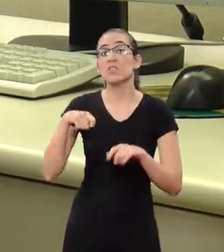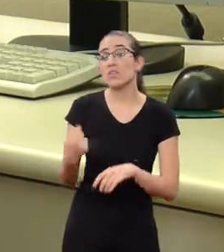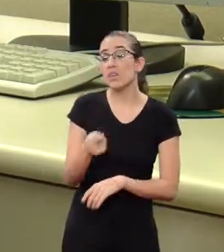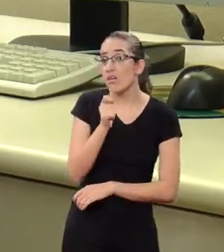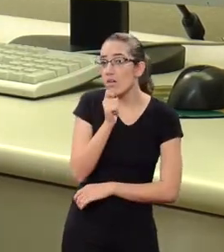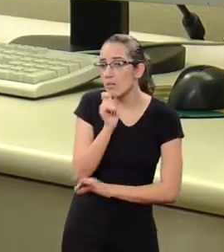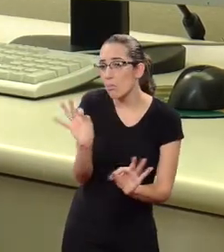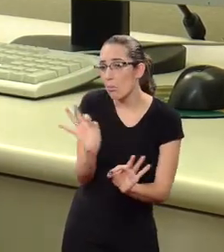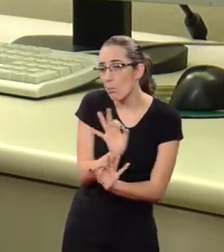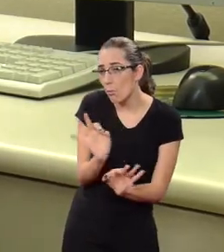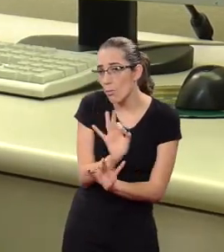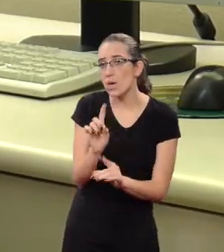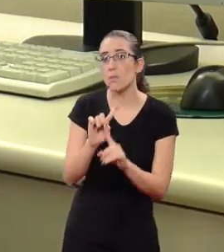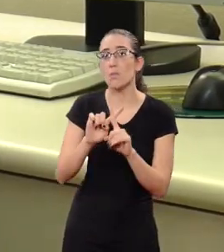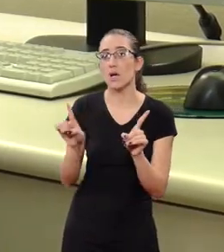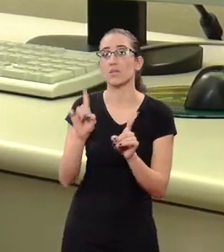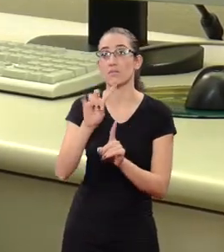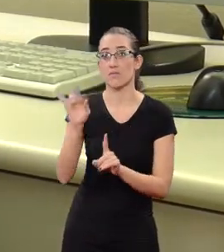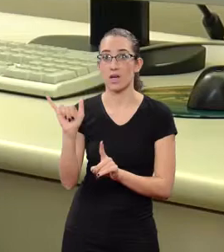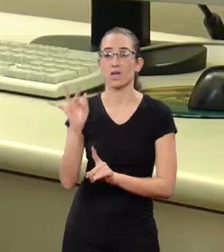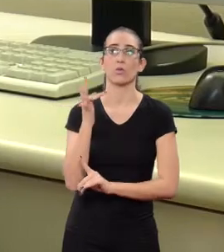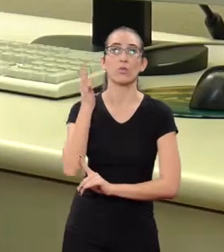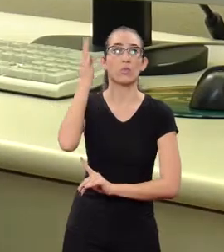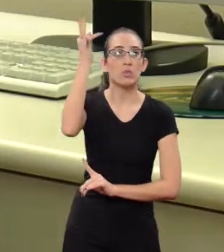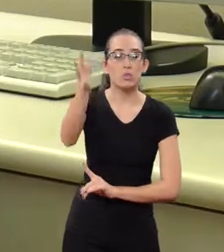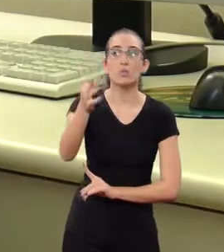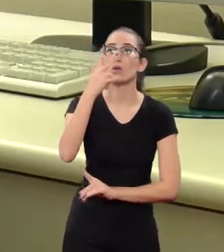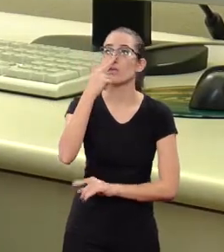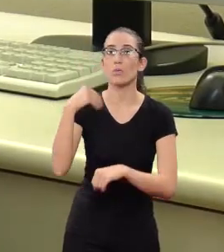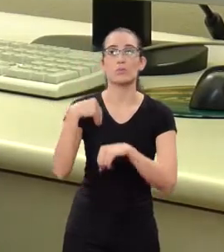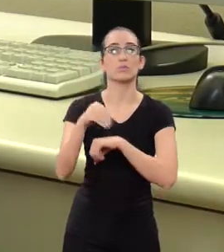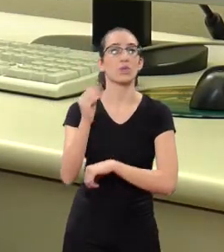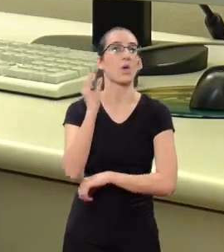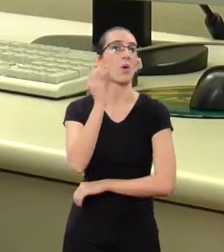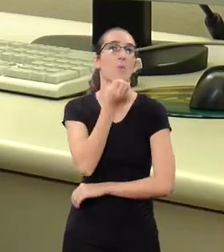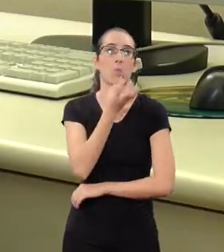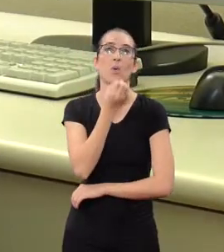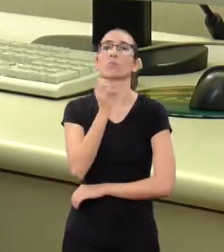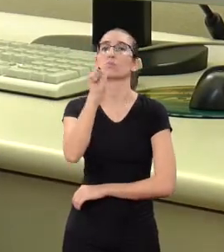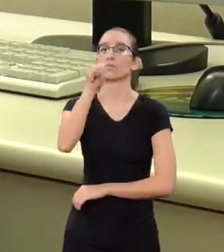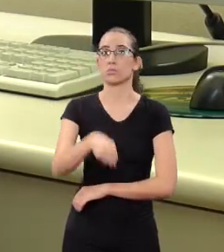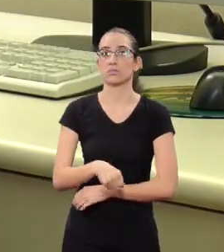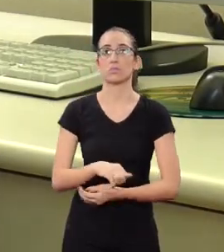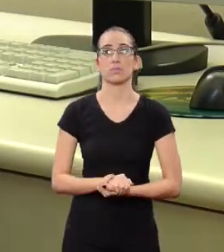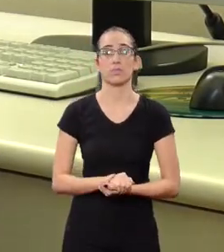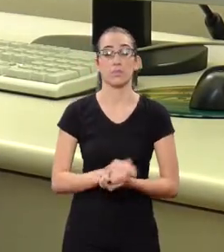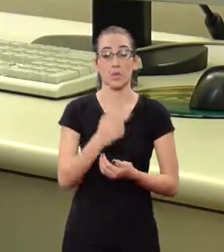and for those who haven't this is really good.